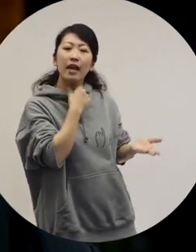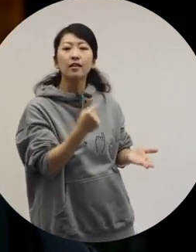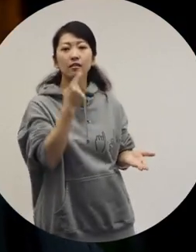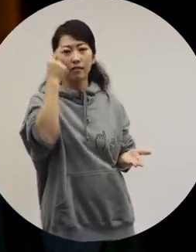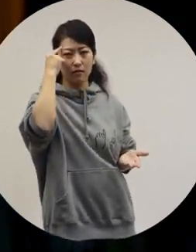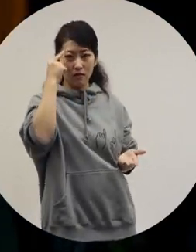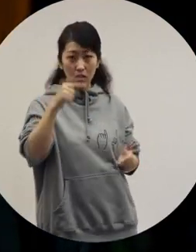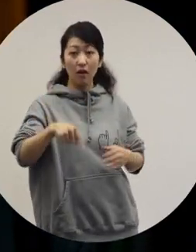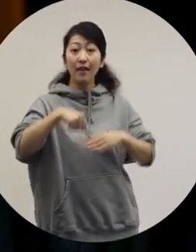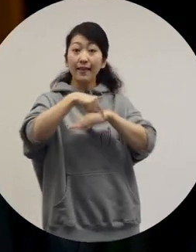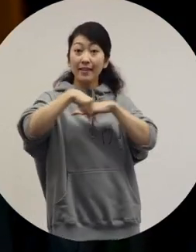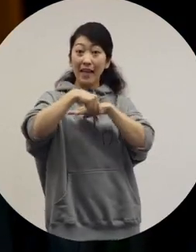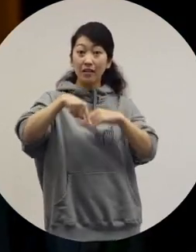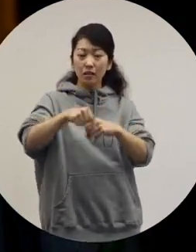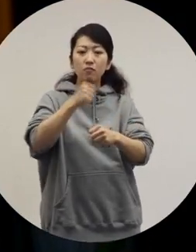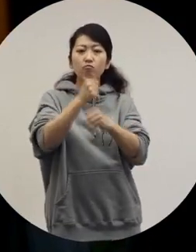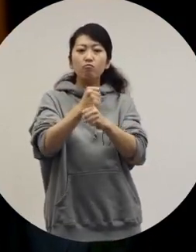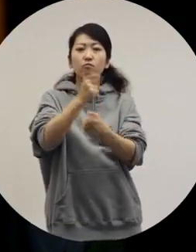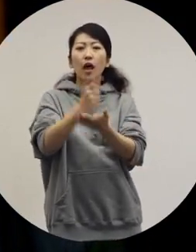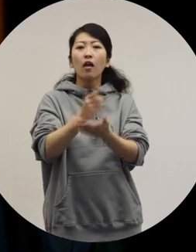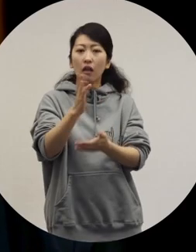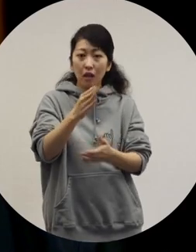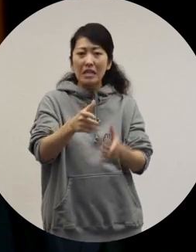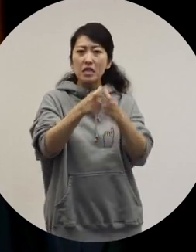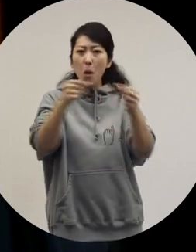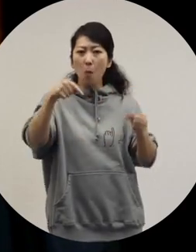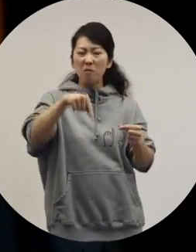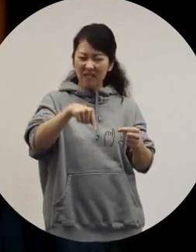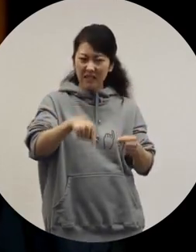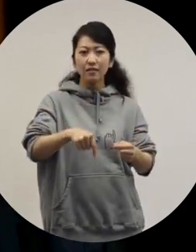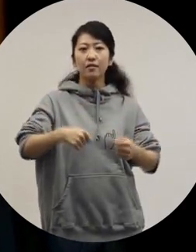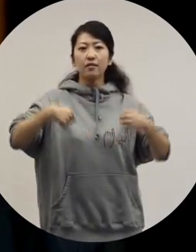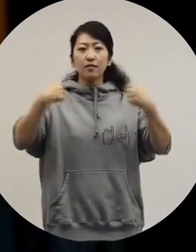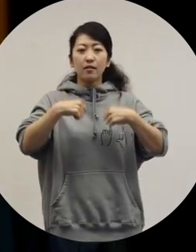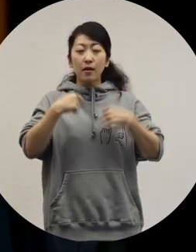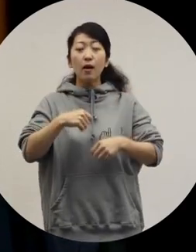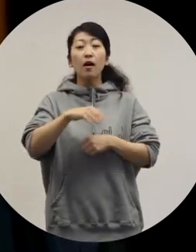Especially in Japan, it's not just about creating a design, but also building